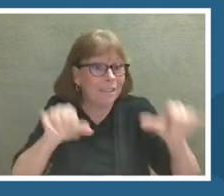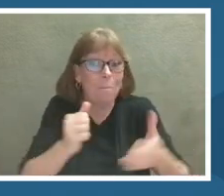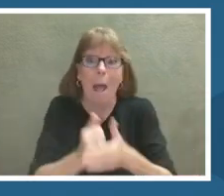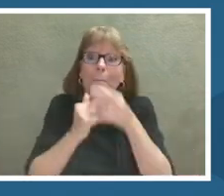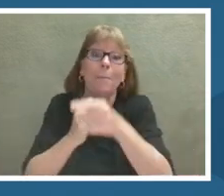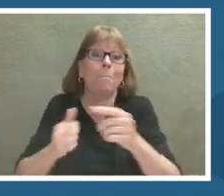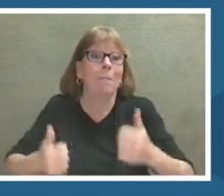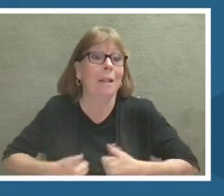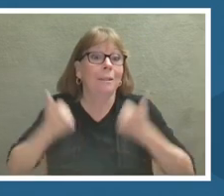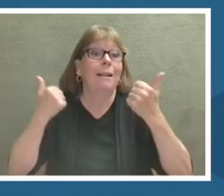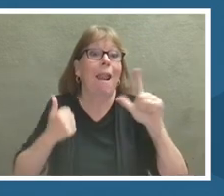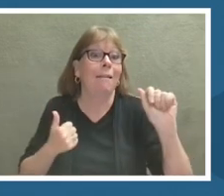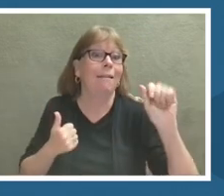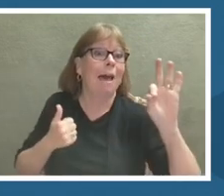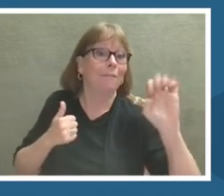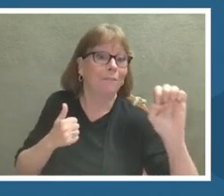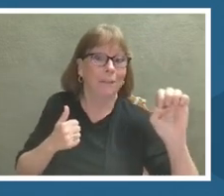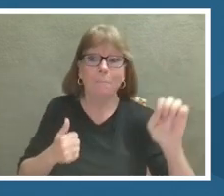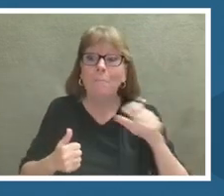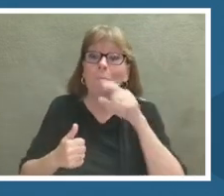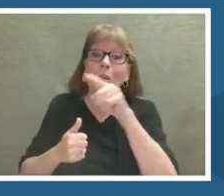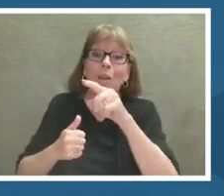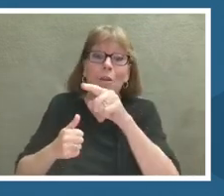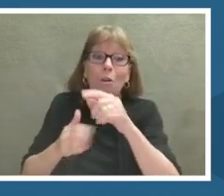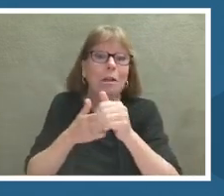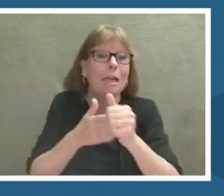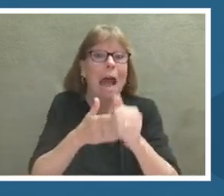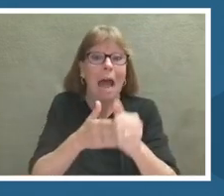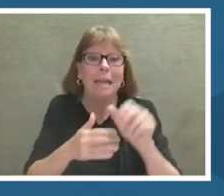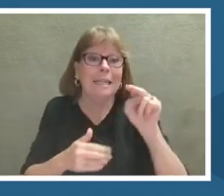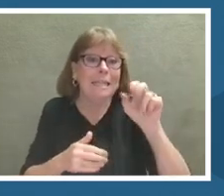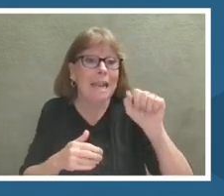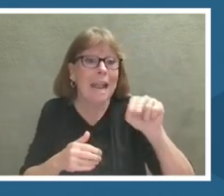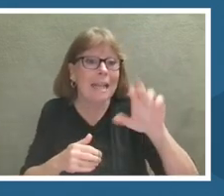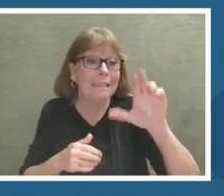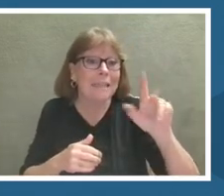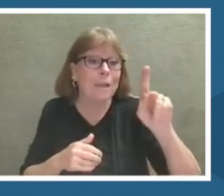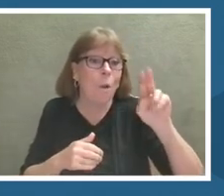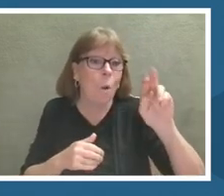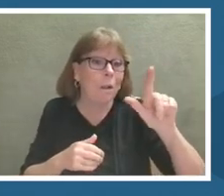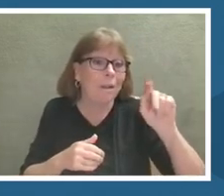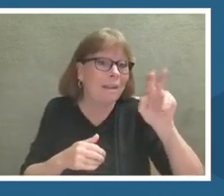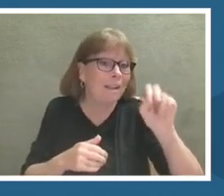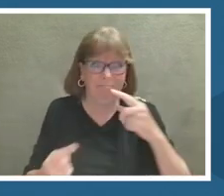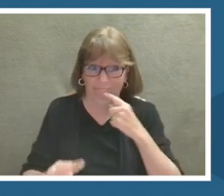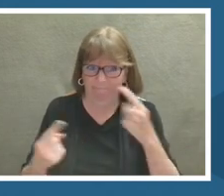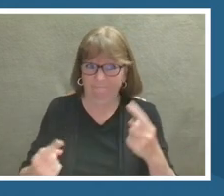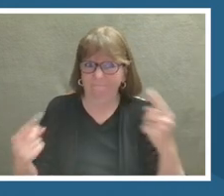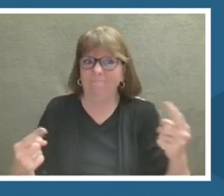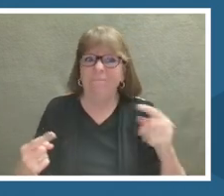Your guide is Dr. Nancy Knowlton, renowned marine biologist and former sent chair for